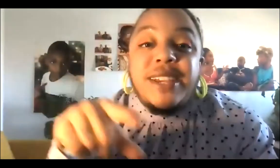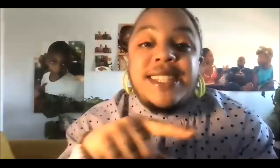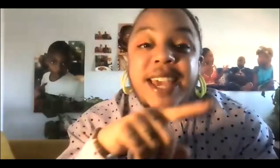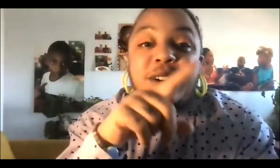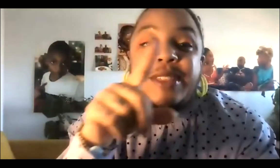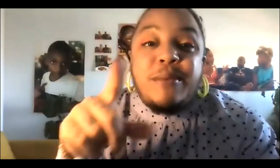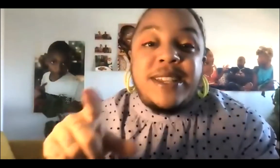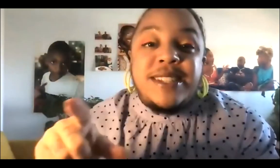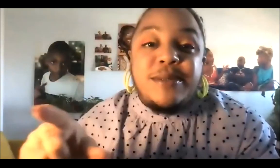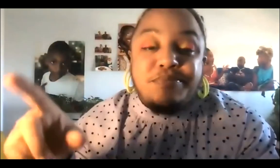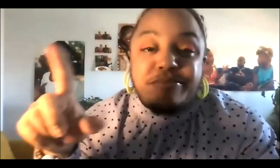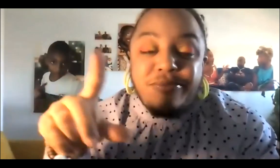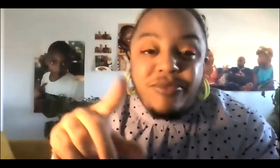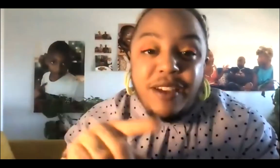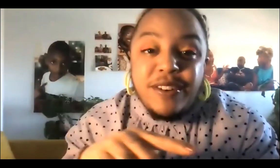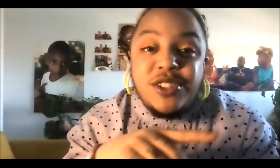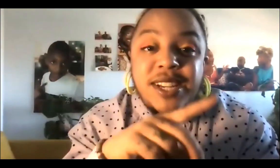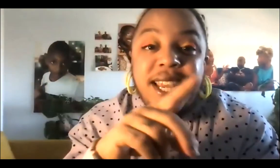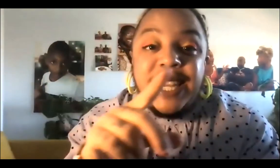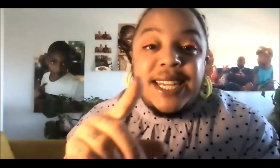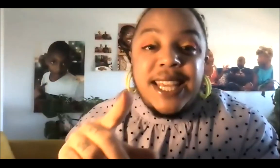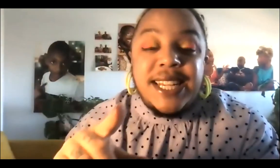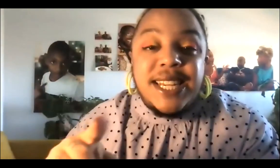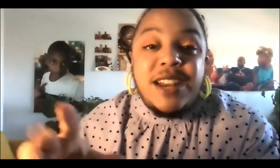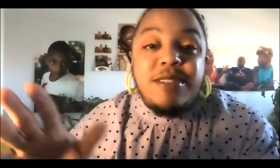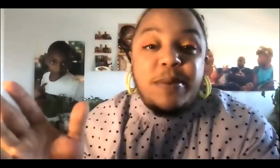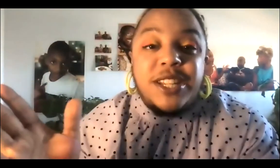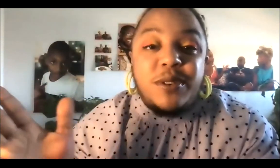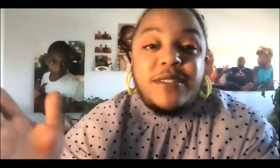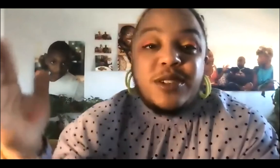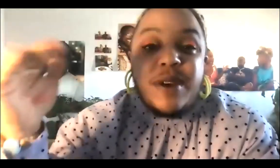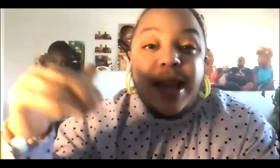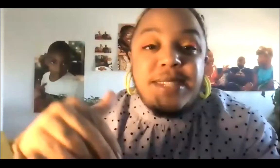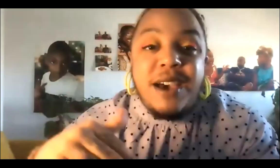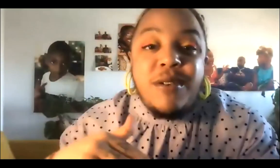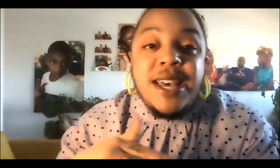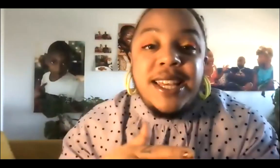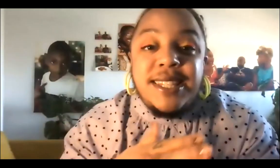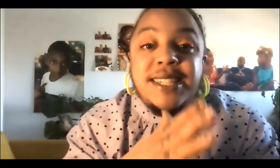panarchy cycle that was first articulated in the 1800s, but it sort of describes how